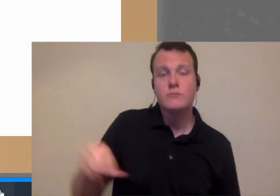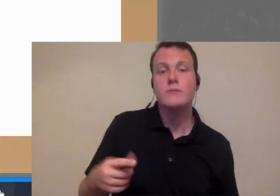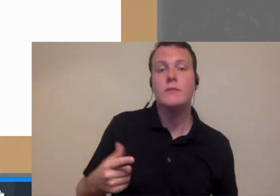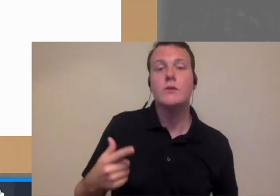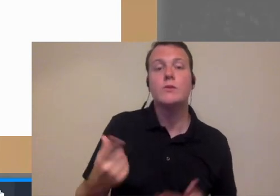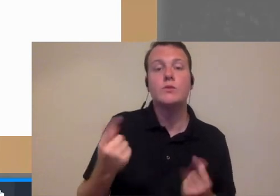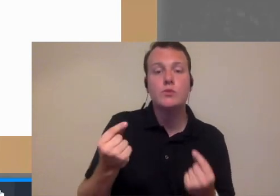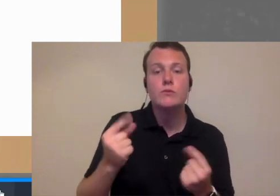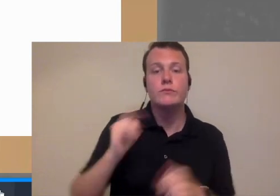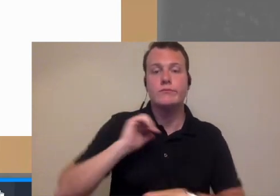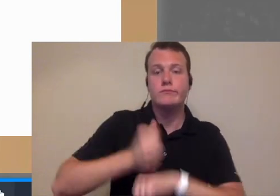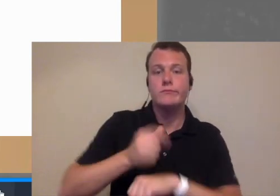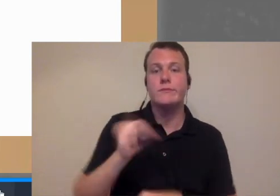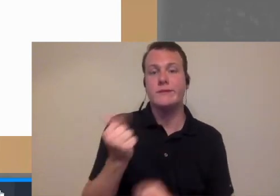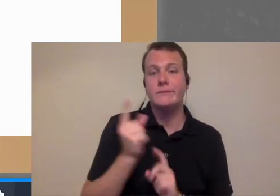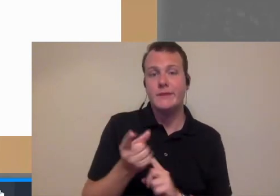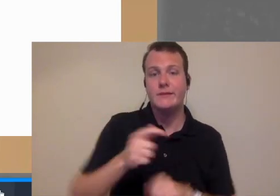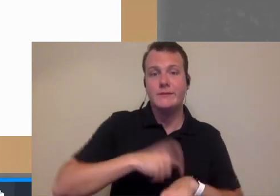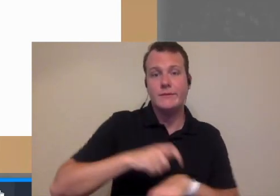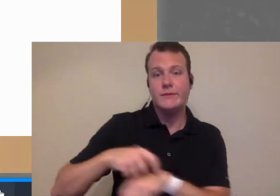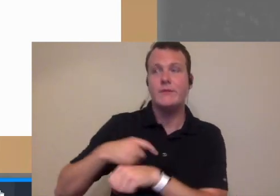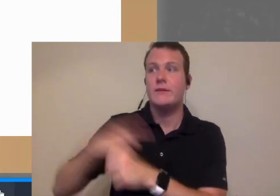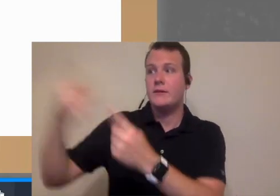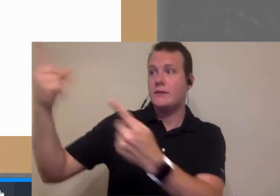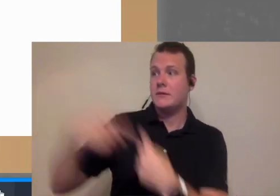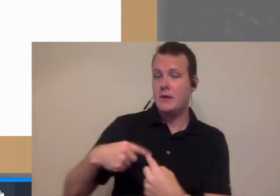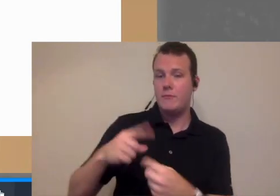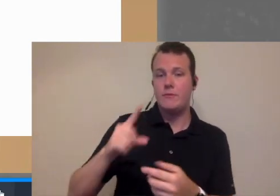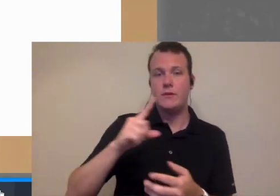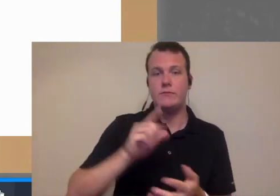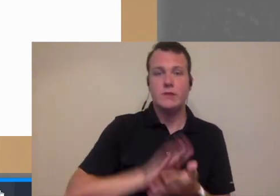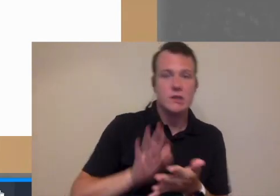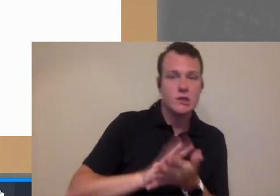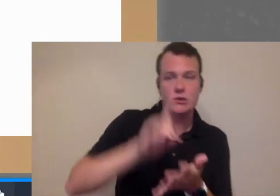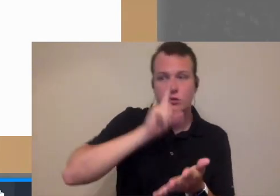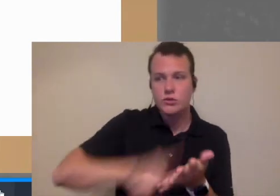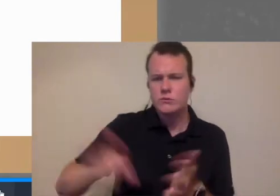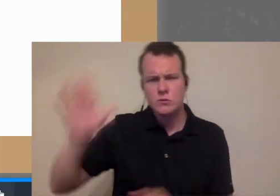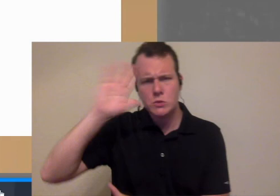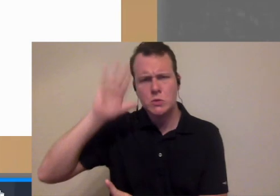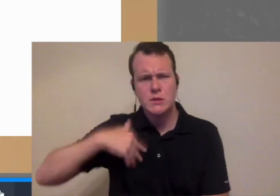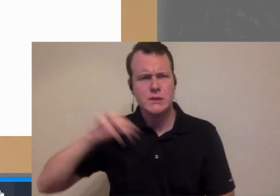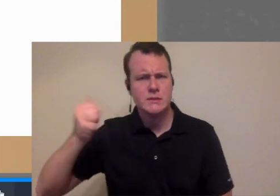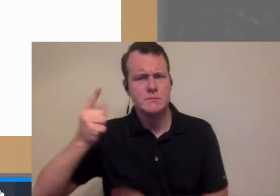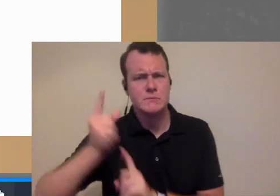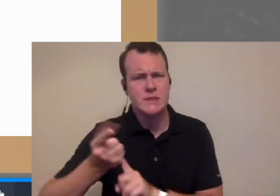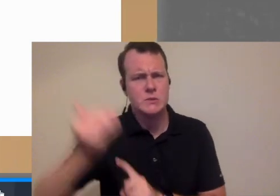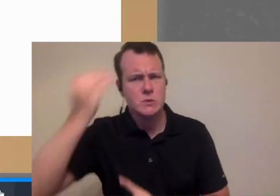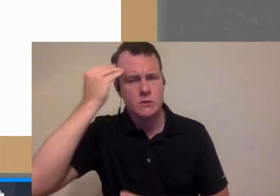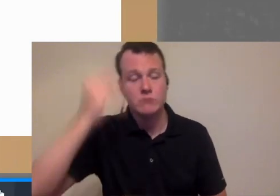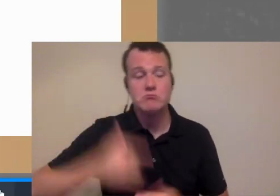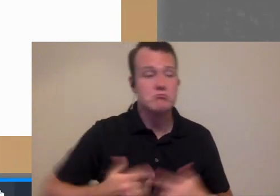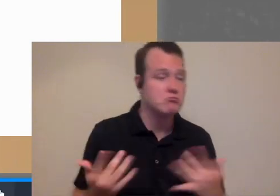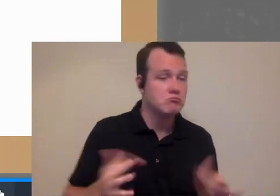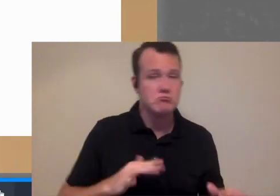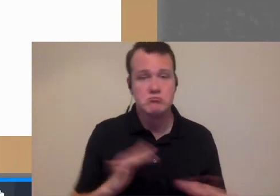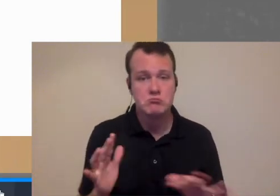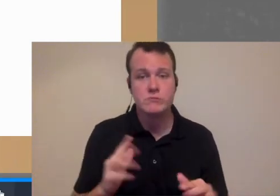well what we did is we scheduled 10-minute time slots they would pop down I do a quick cleaning check they knew it was ten minutes right pop in how you